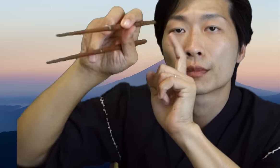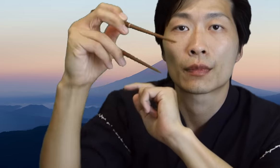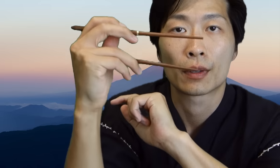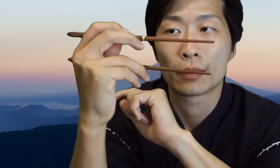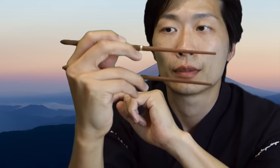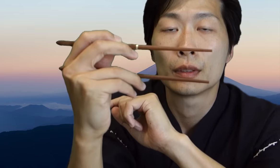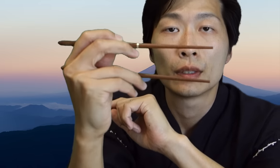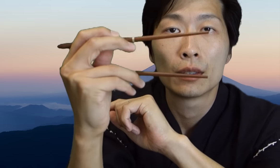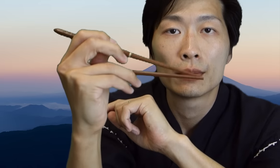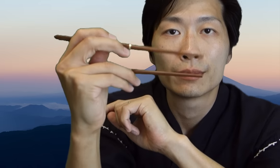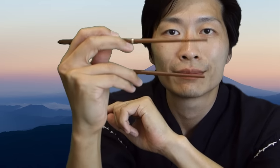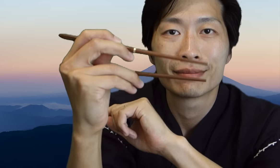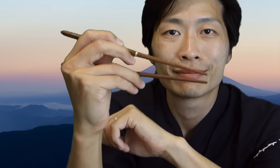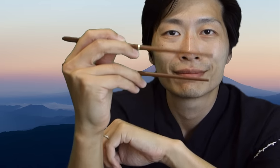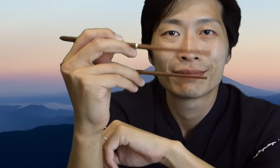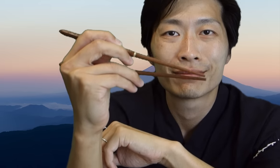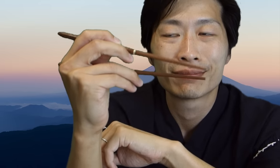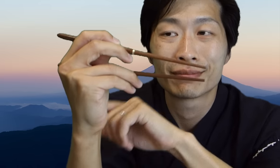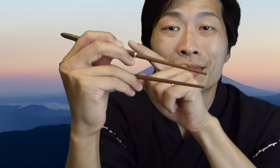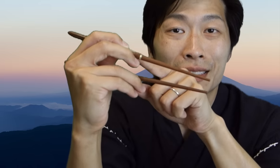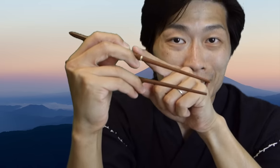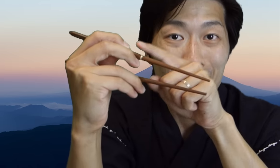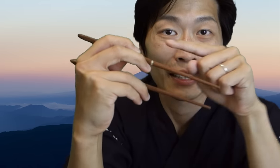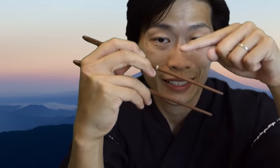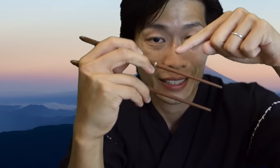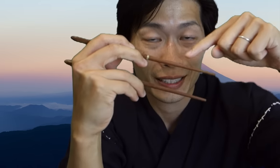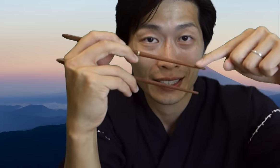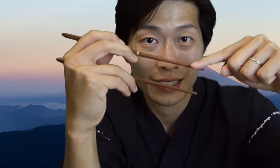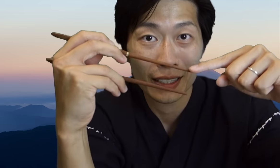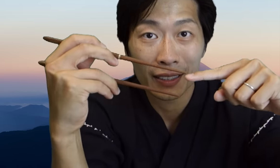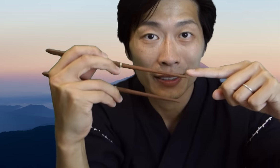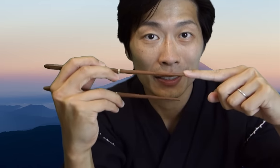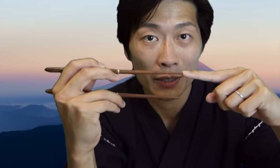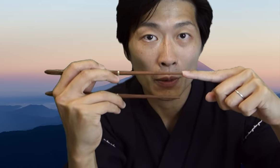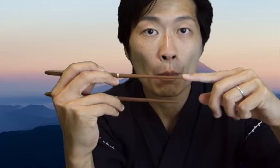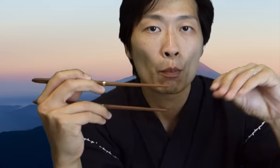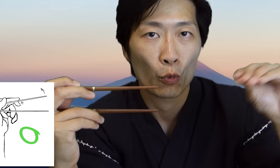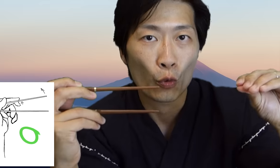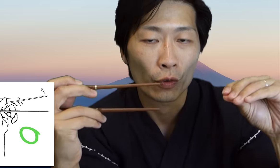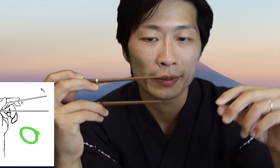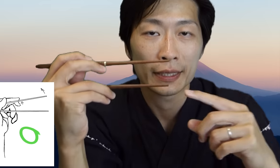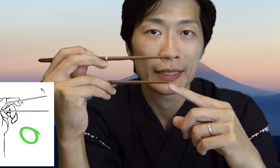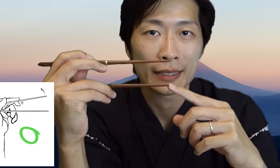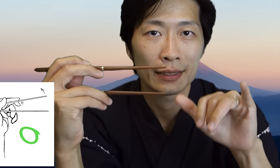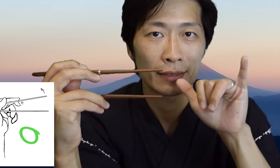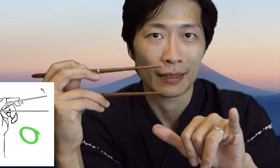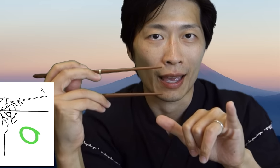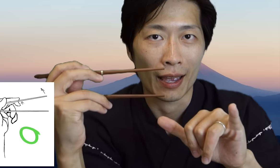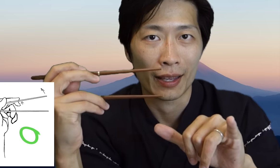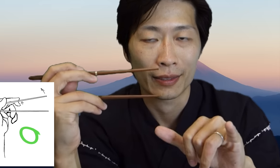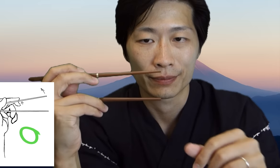exactly parallel to the bottom chopstick. The top chopstick should be the only